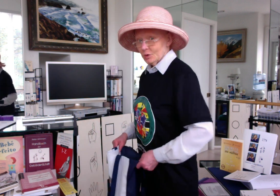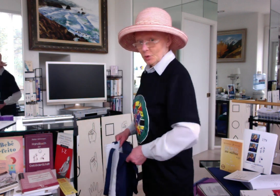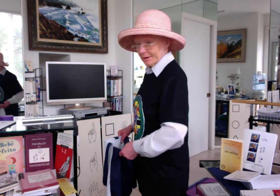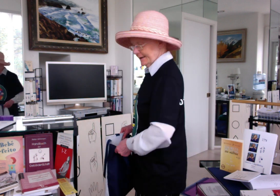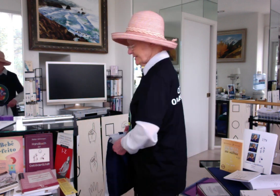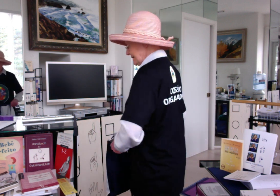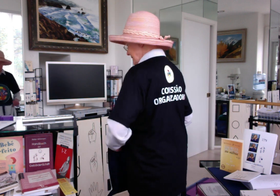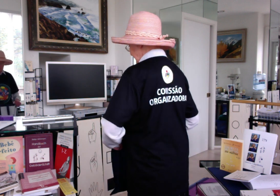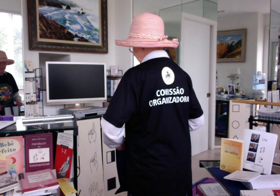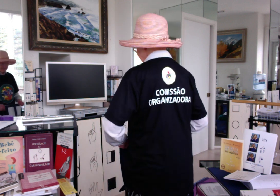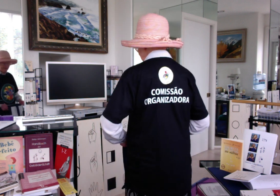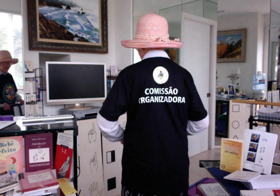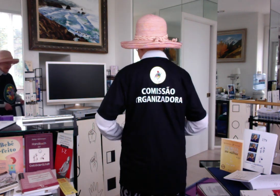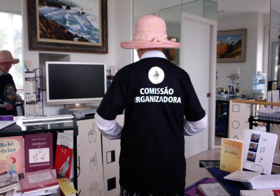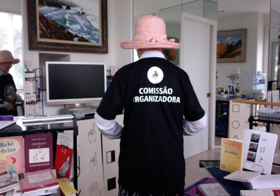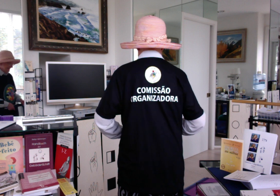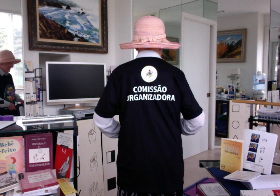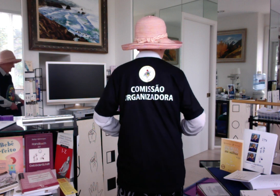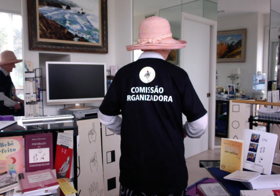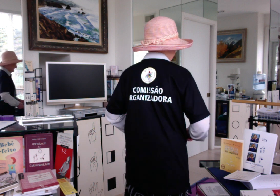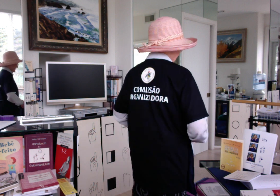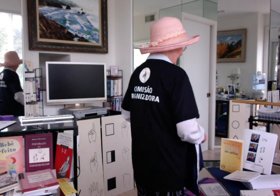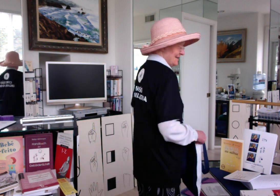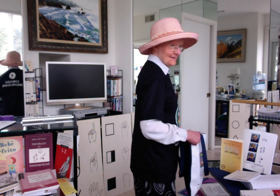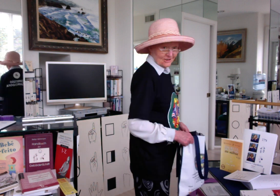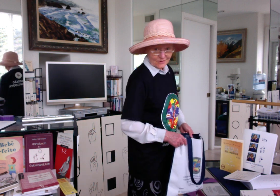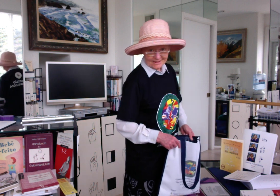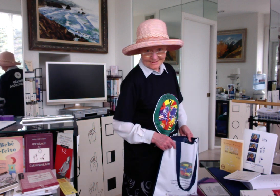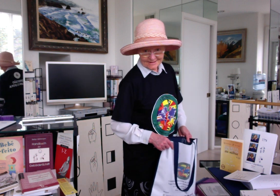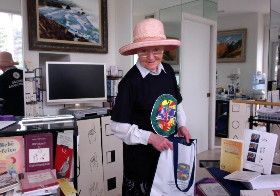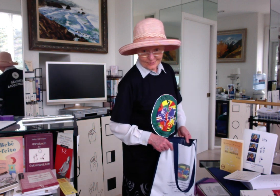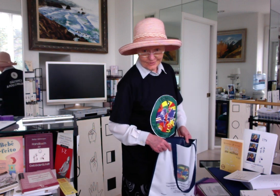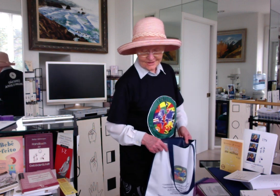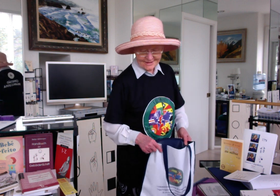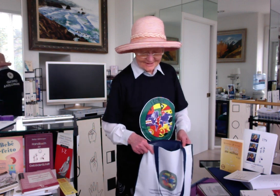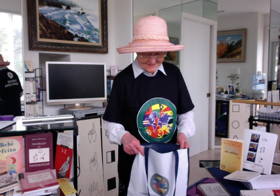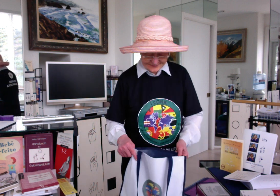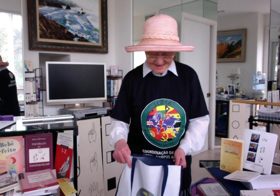Organizing Committee ... see? (giggles) I think that's what that says in Portuguese.